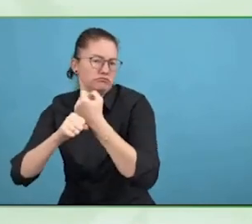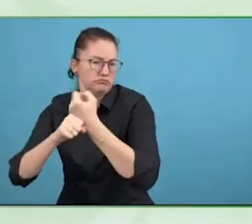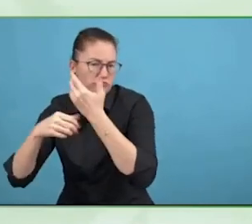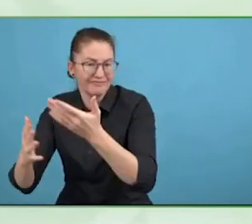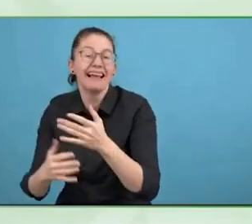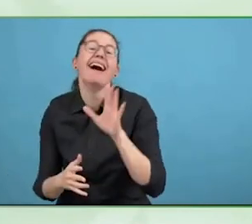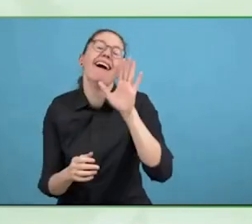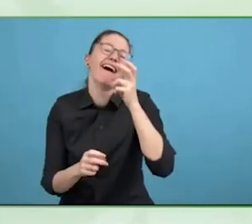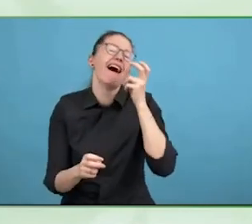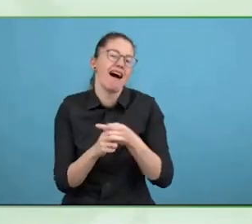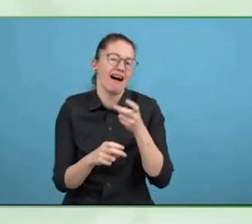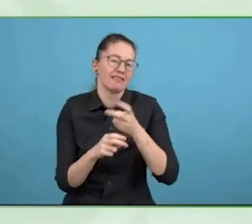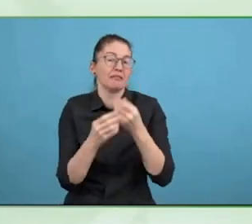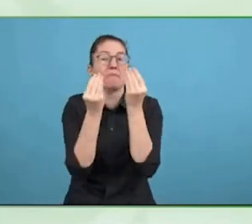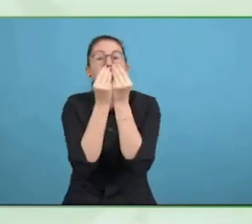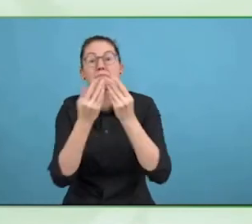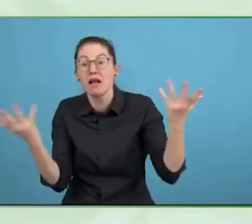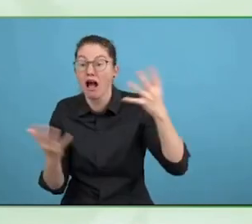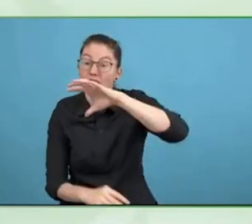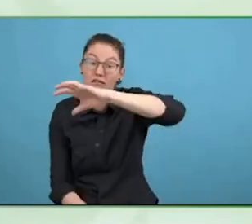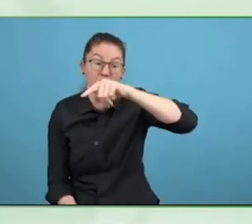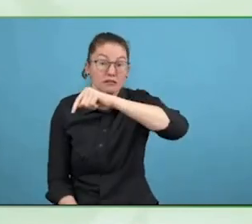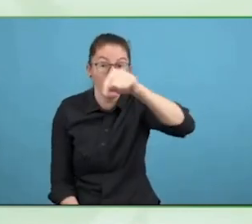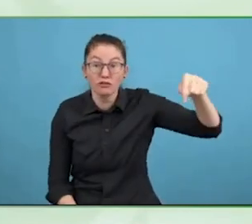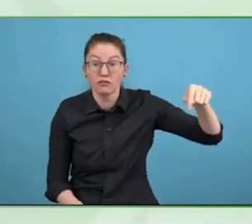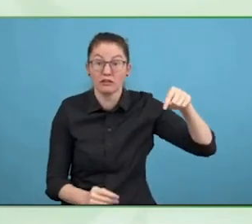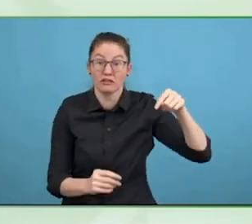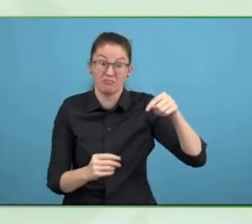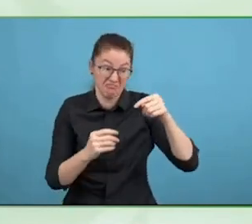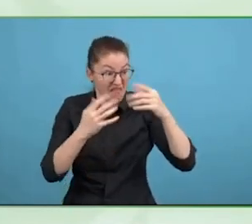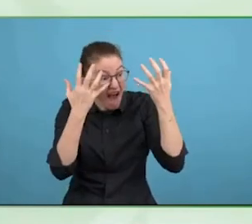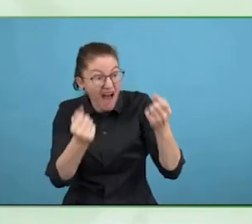as an individual, as a person with disabilities, are not respected.